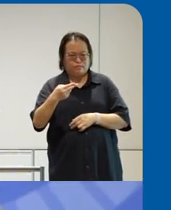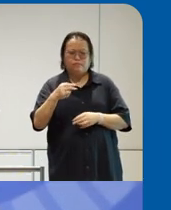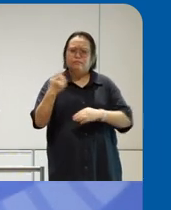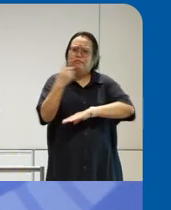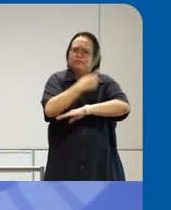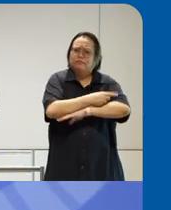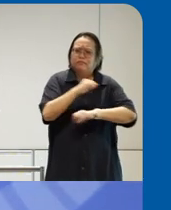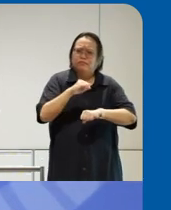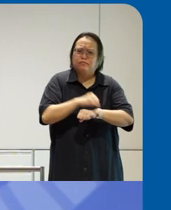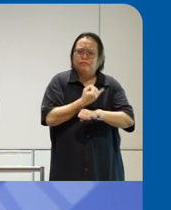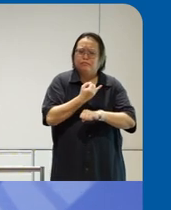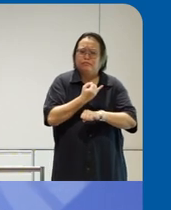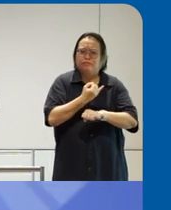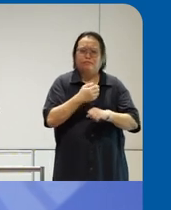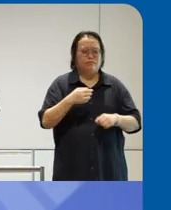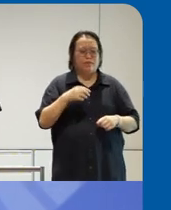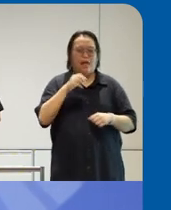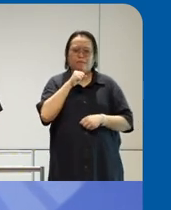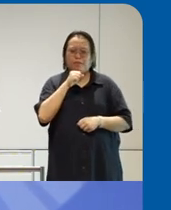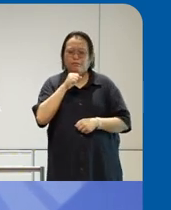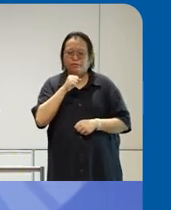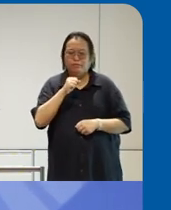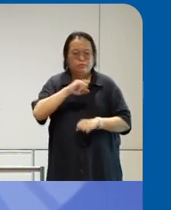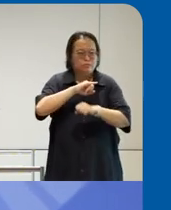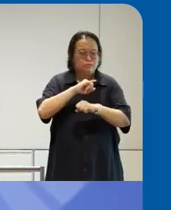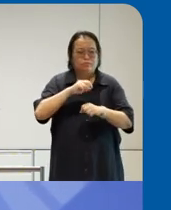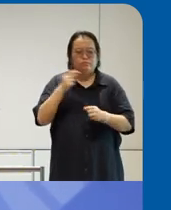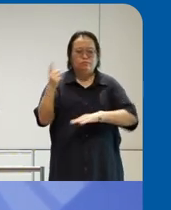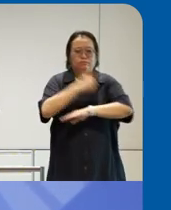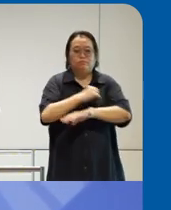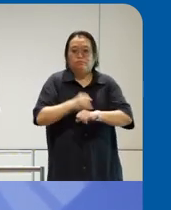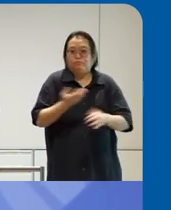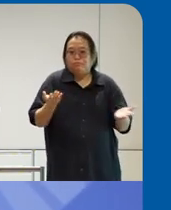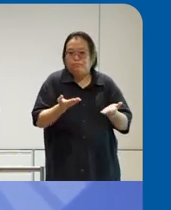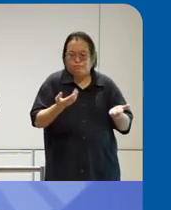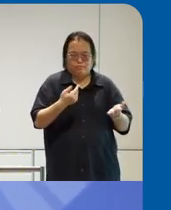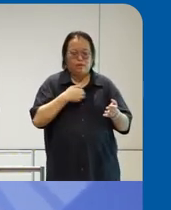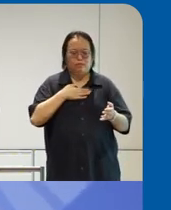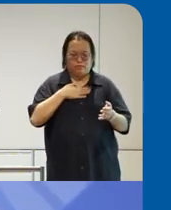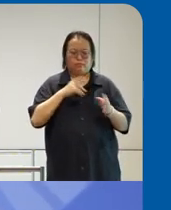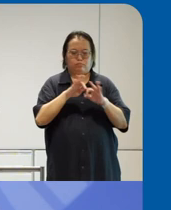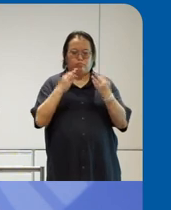not uh you know being an MC is I lead a team at Ed empathy which is a nonprofit organization